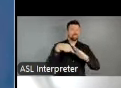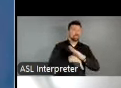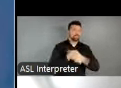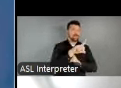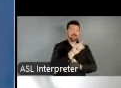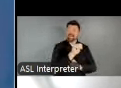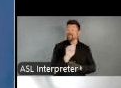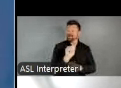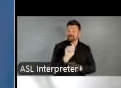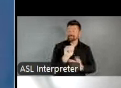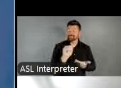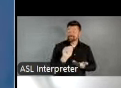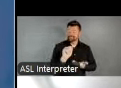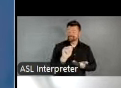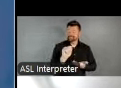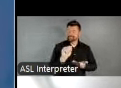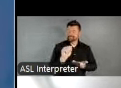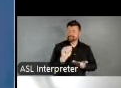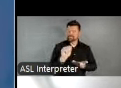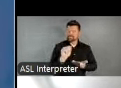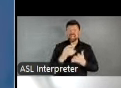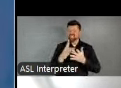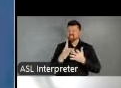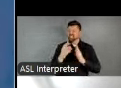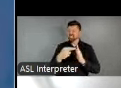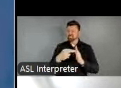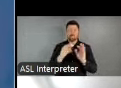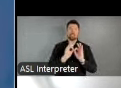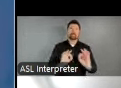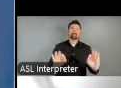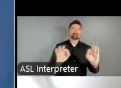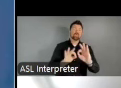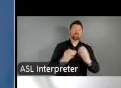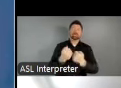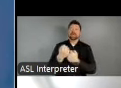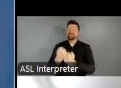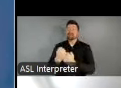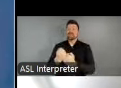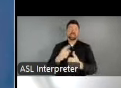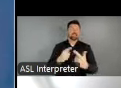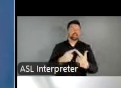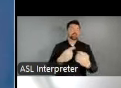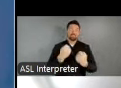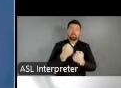play such a pivotal leadership role in advocating for and advancing arts policy and funding at the